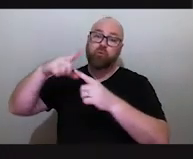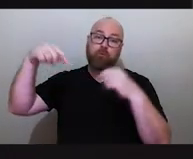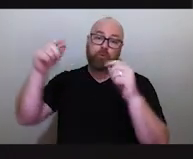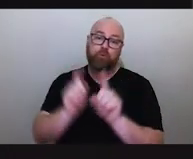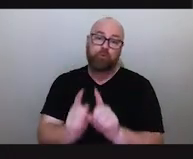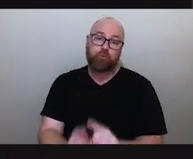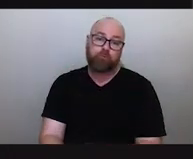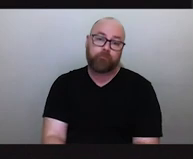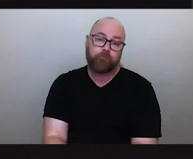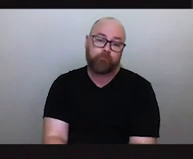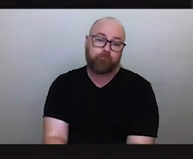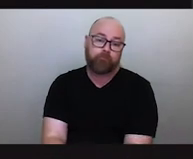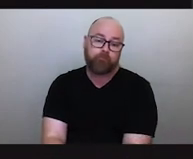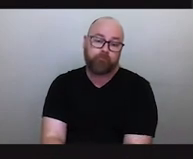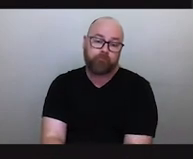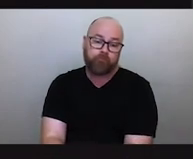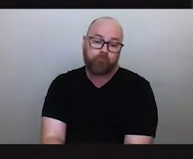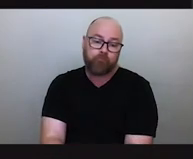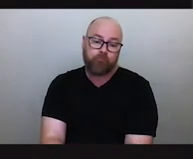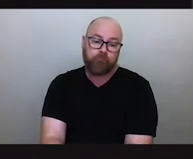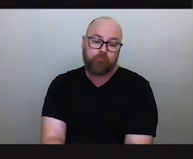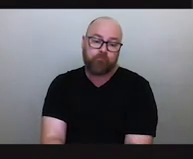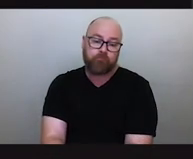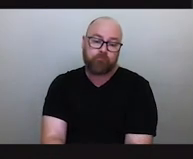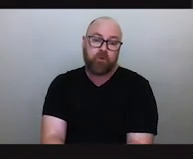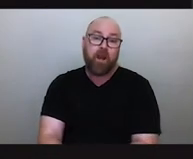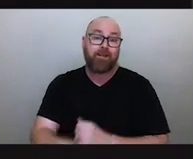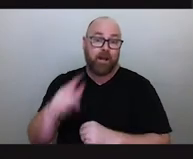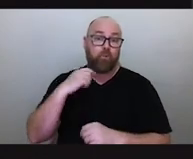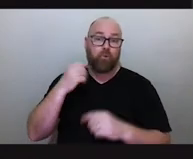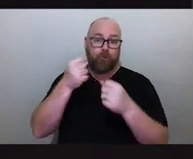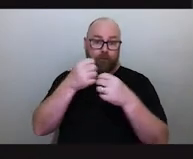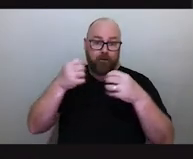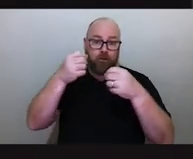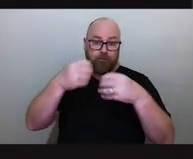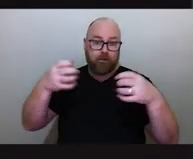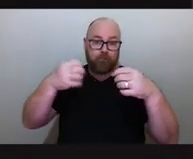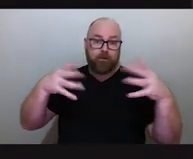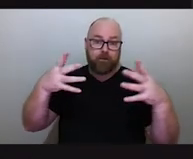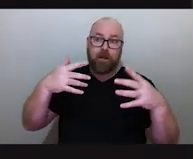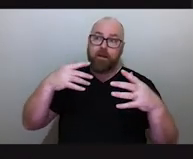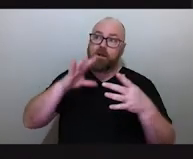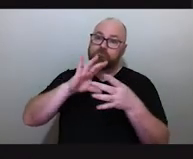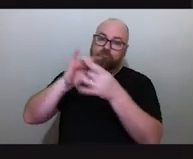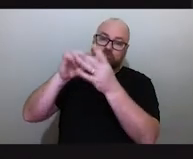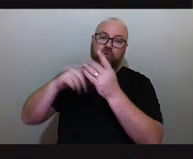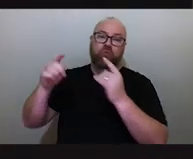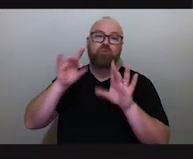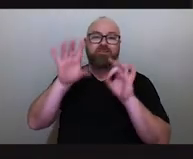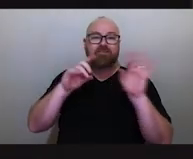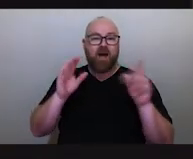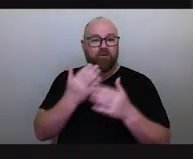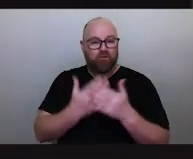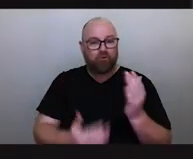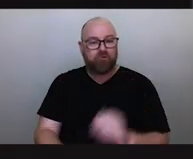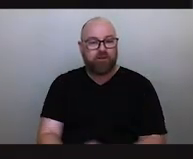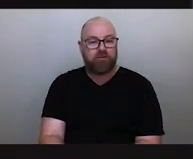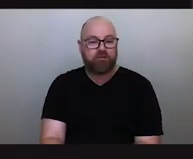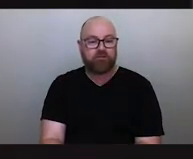And it expands bigger from there and into more star stories. Which I'll be happy to share